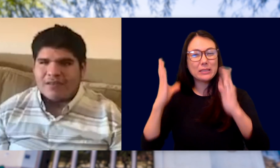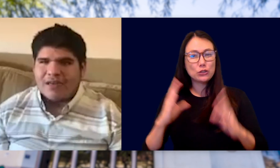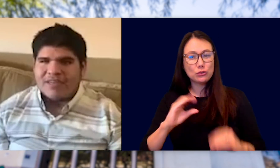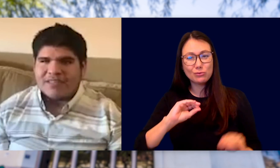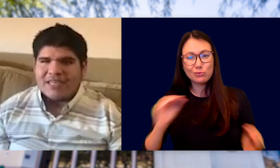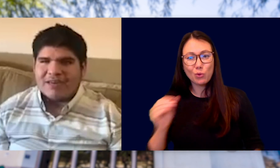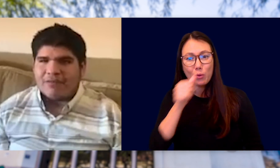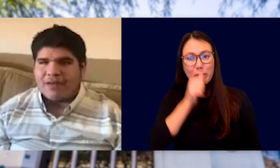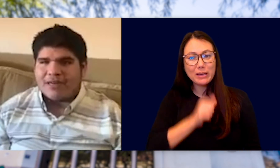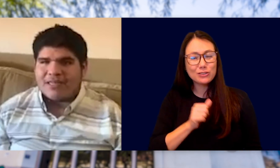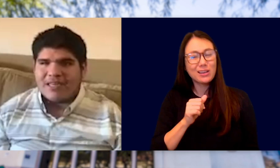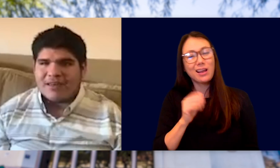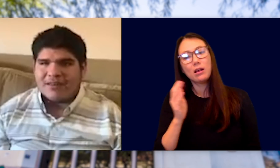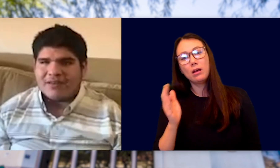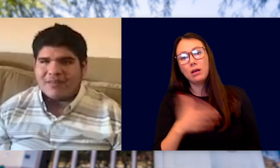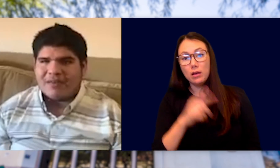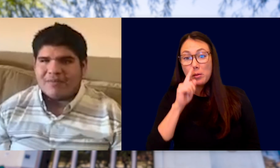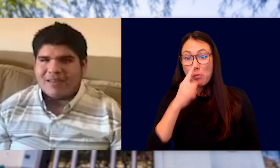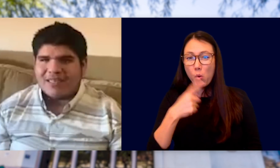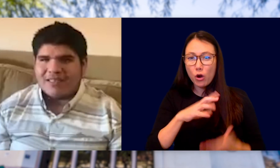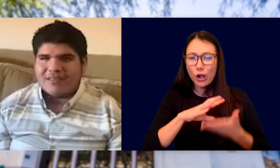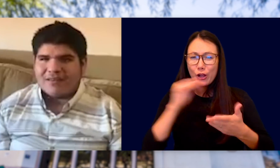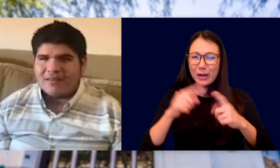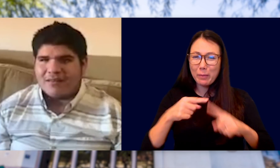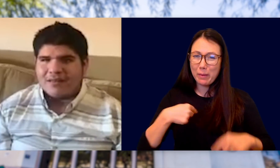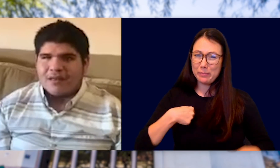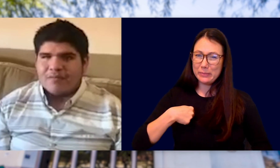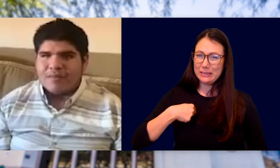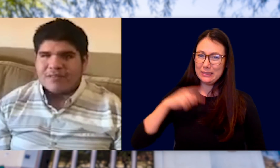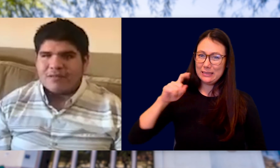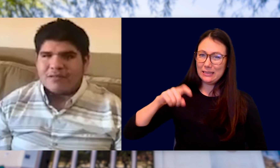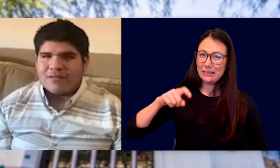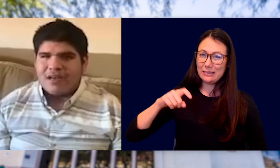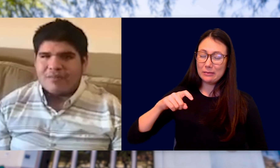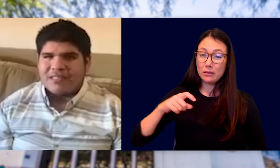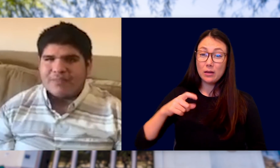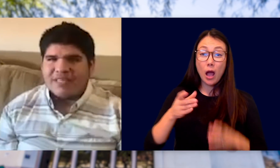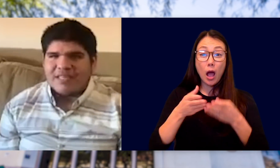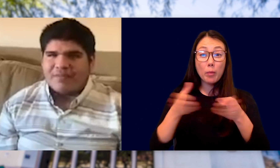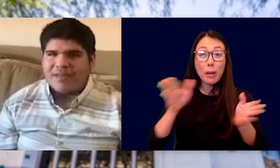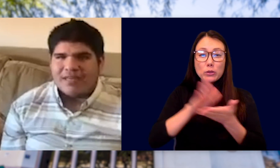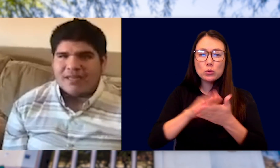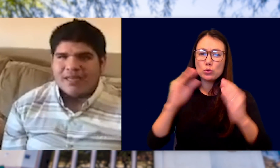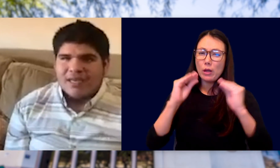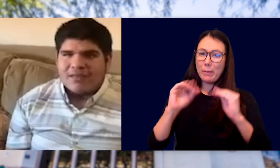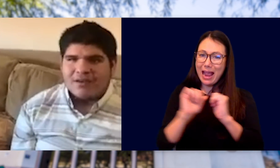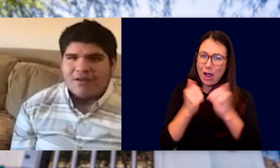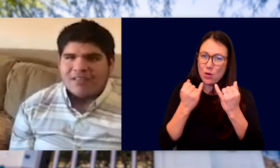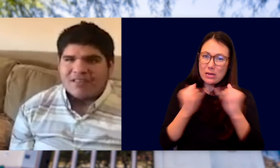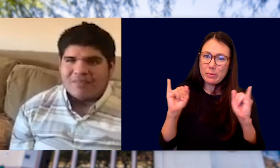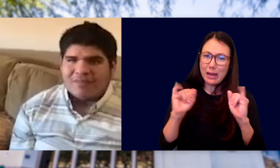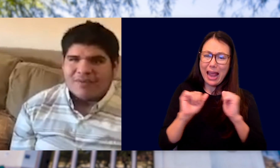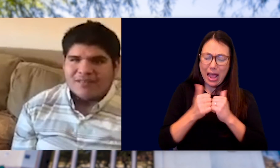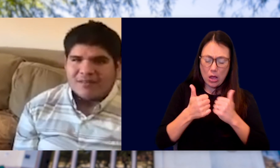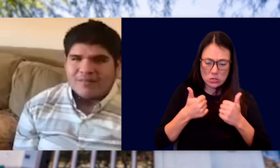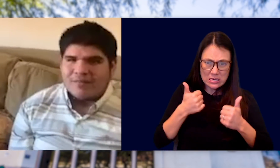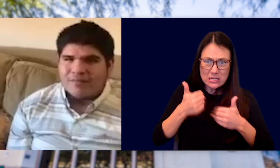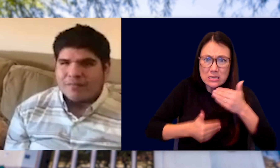NOT PATIENT AND WERE NOT KEEN ON LEARNING ABOUT MY NEEDS. PUBLIC SCHOOL TAUGHT ME TO BE INDEPENDENT AND TO ALWAYS TRY MY BEST.